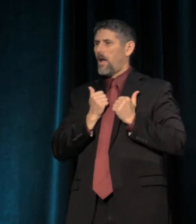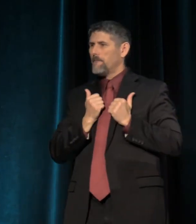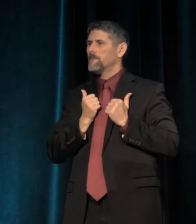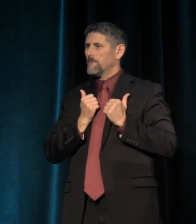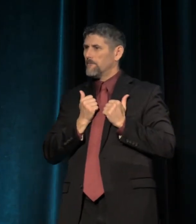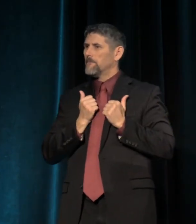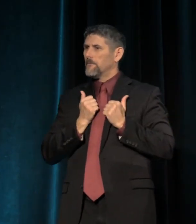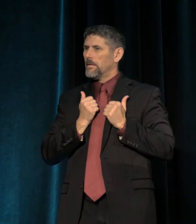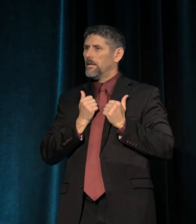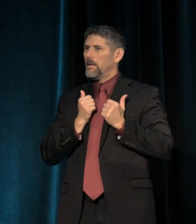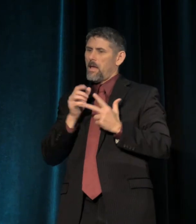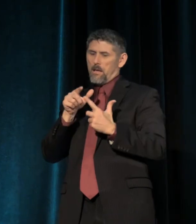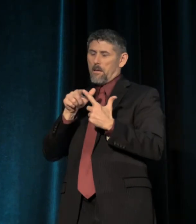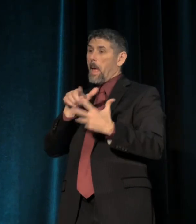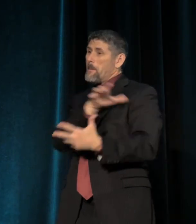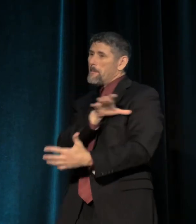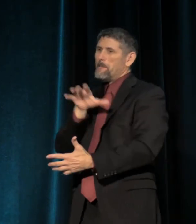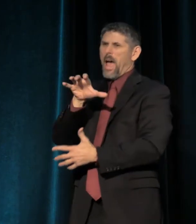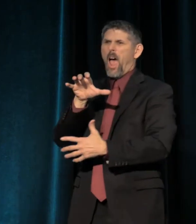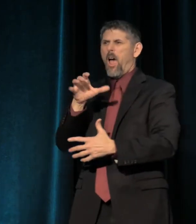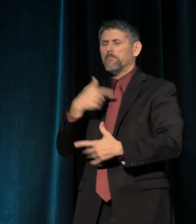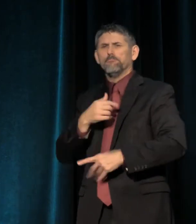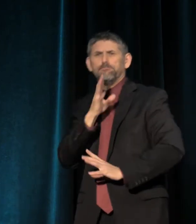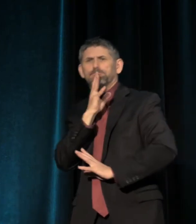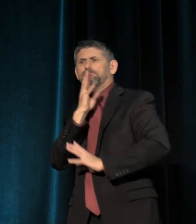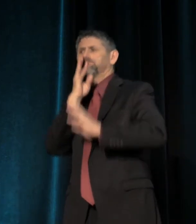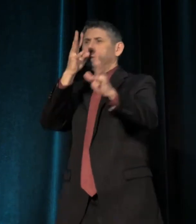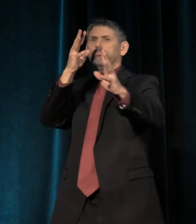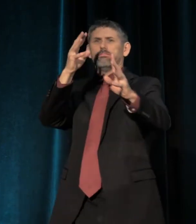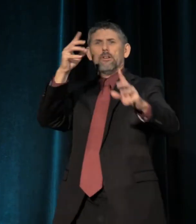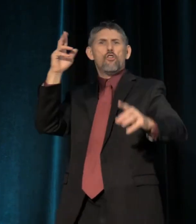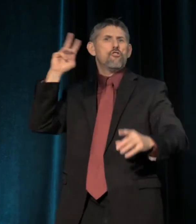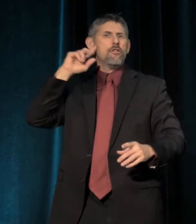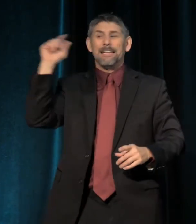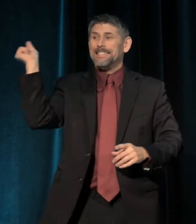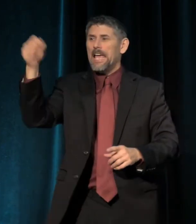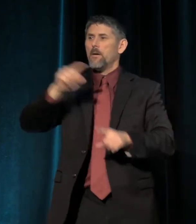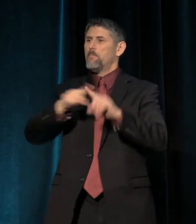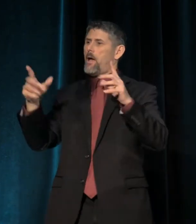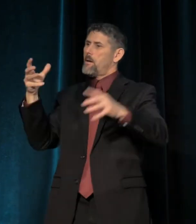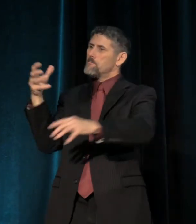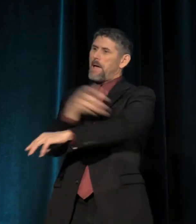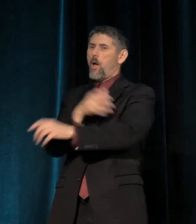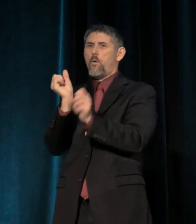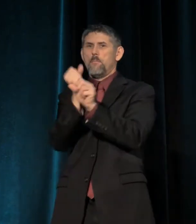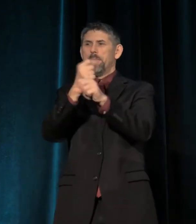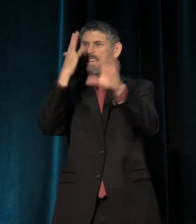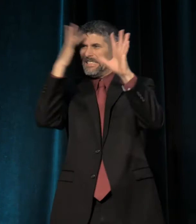The power to raise one's voice and be heard, yes, but also the power to make decisions.